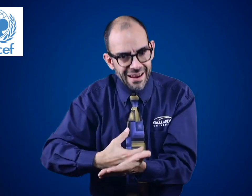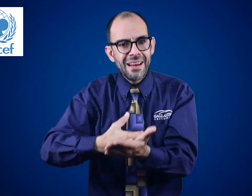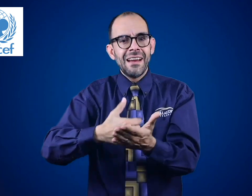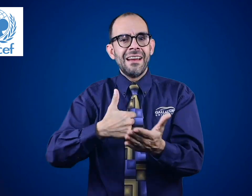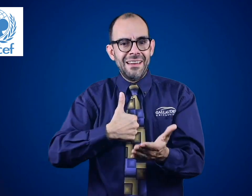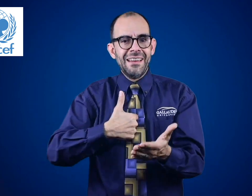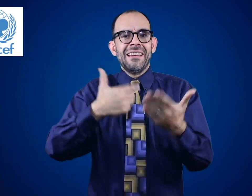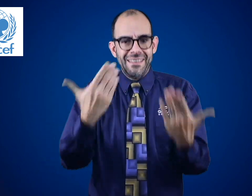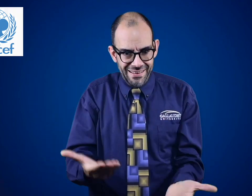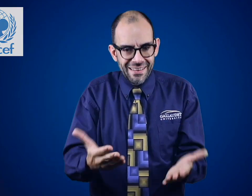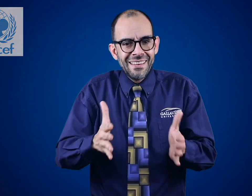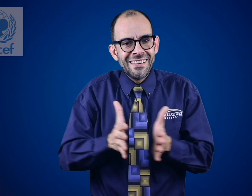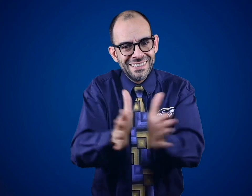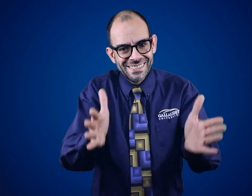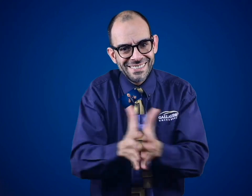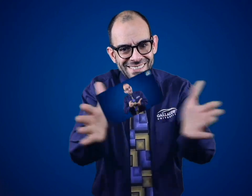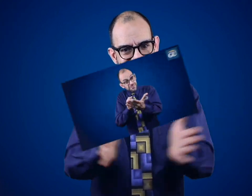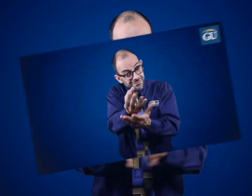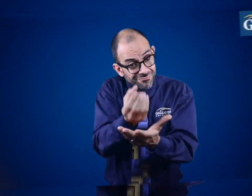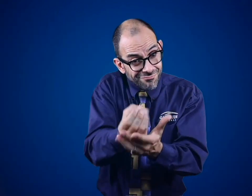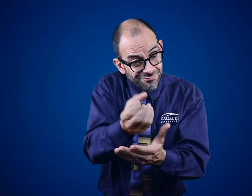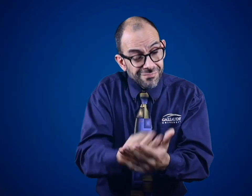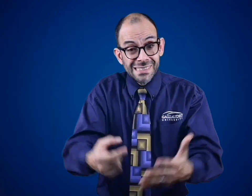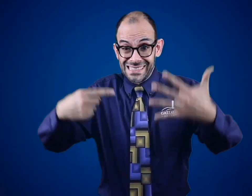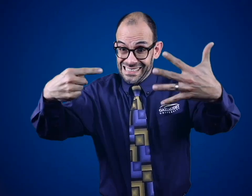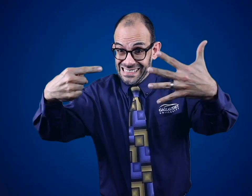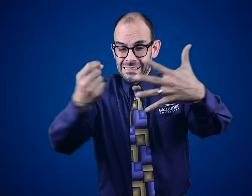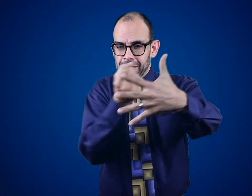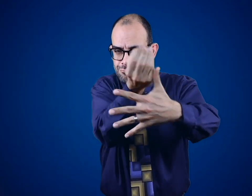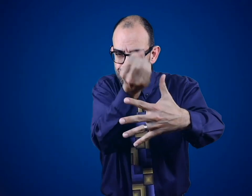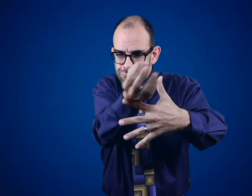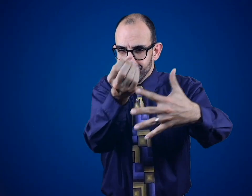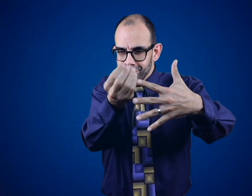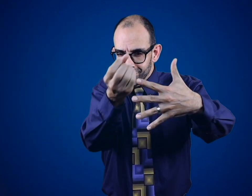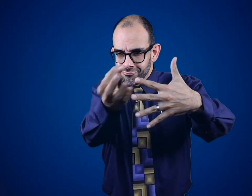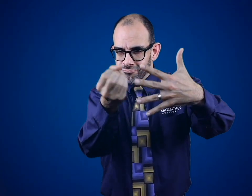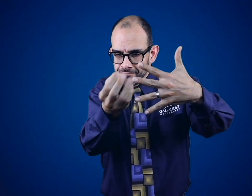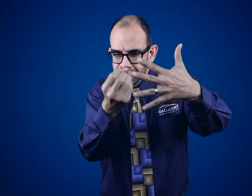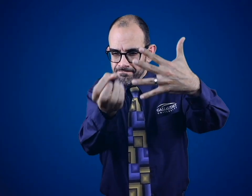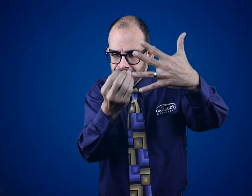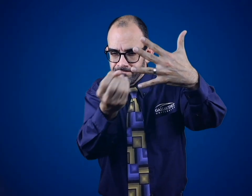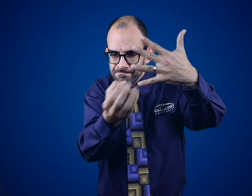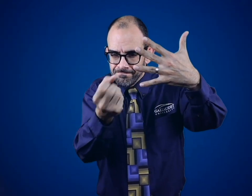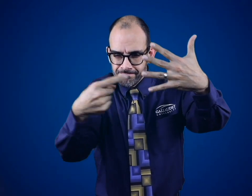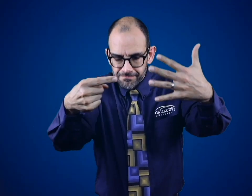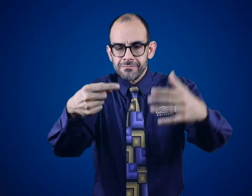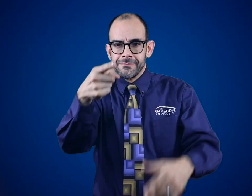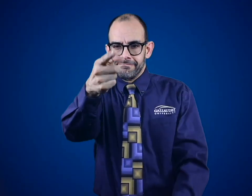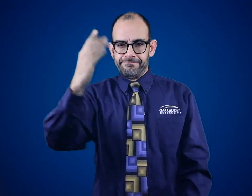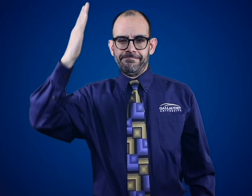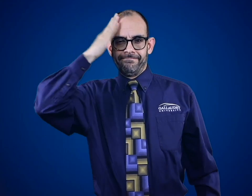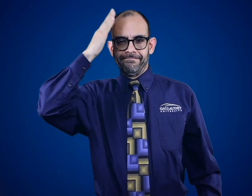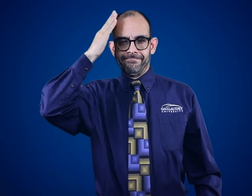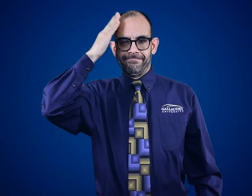that we can now share with you! Here are 6 things you should know.